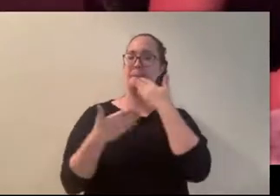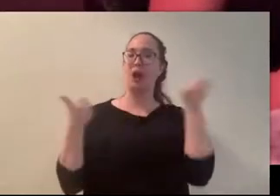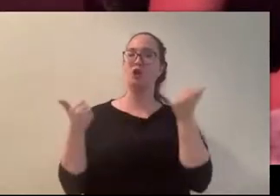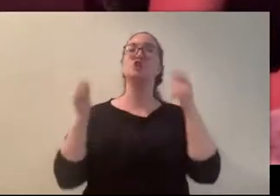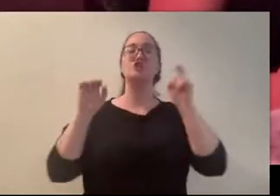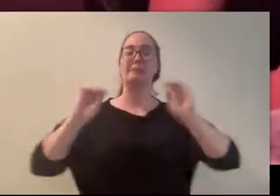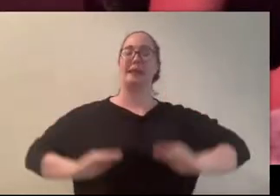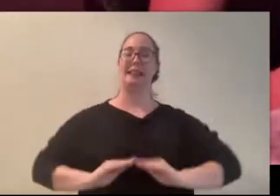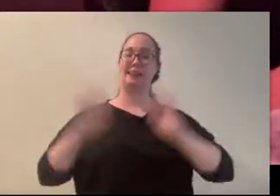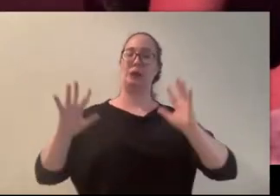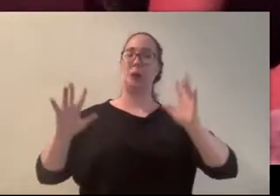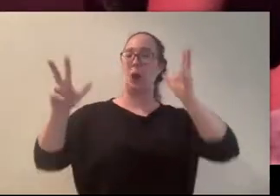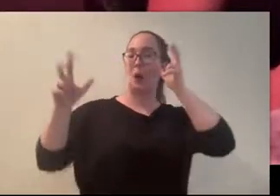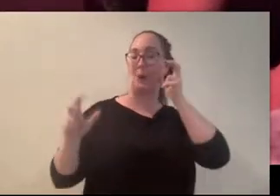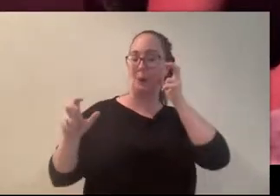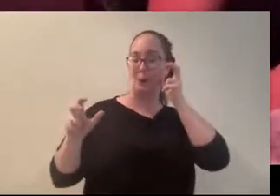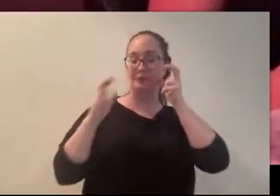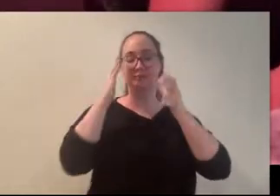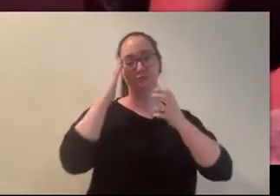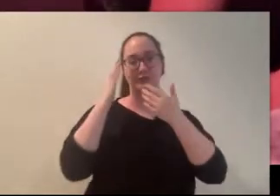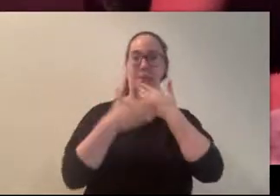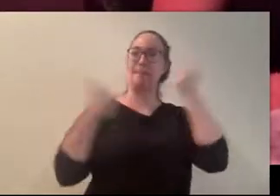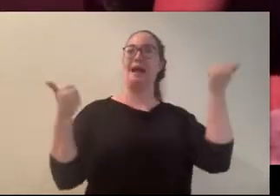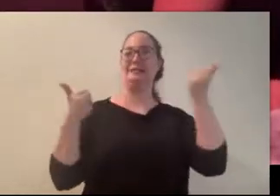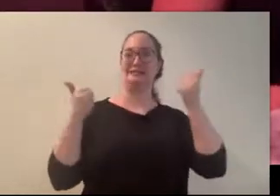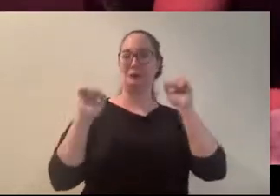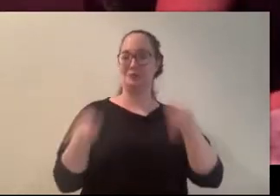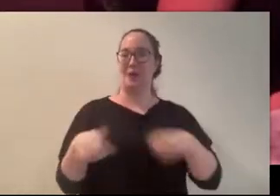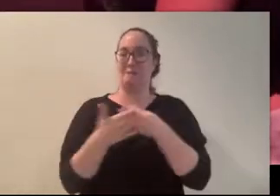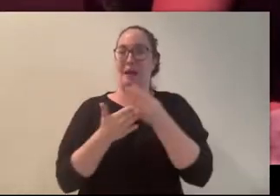that technology and money can buy us. *Carly giggles* So I feel pretty good